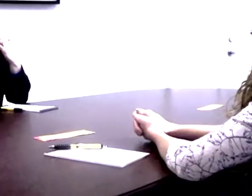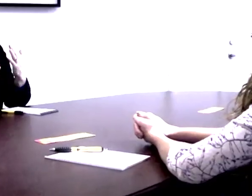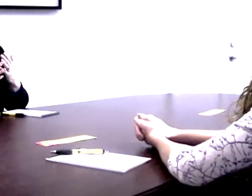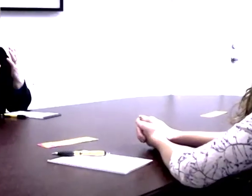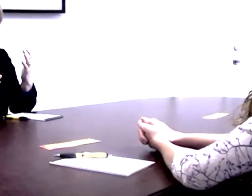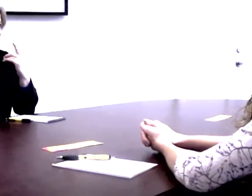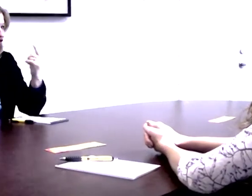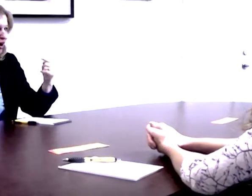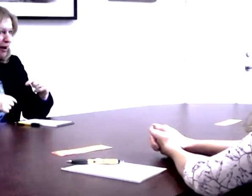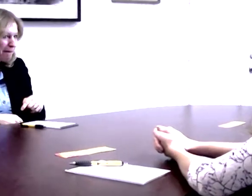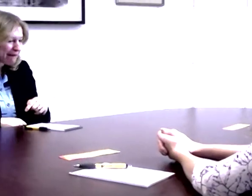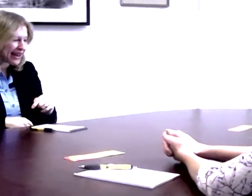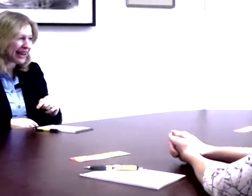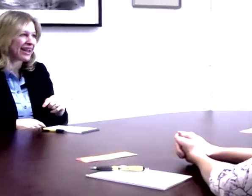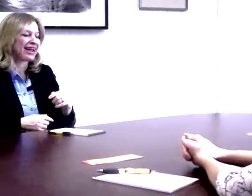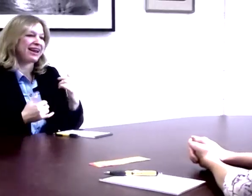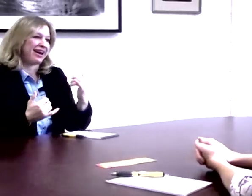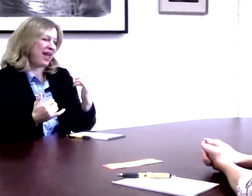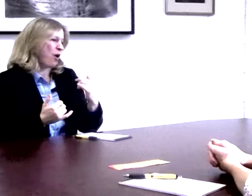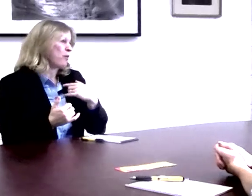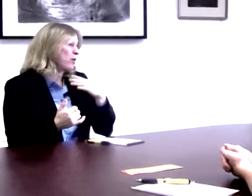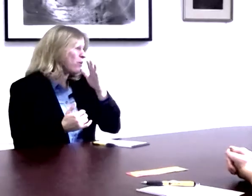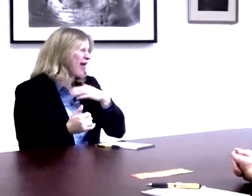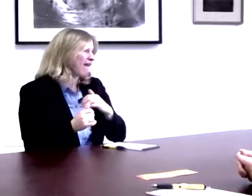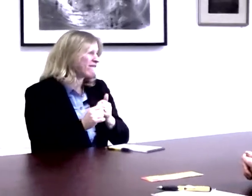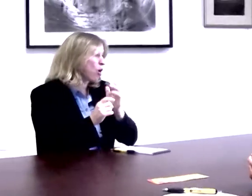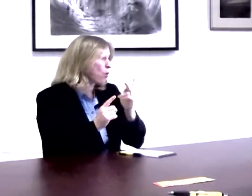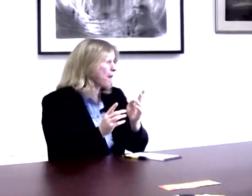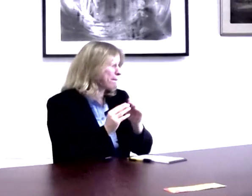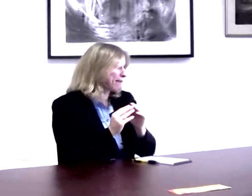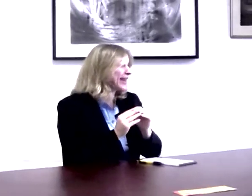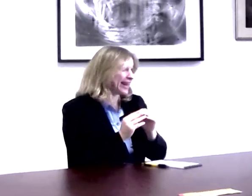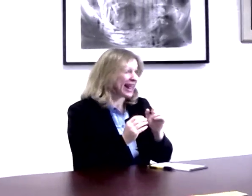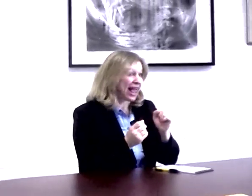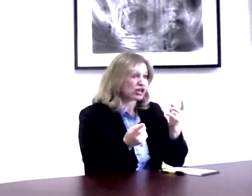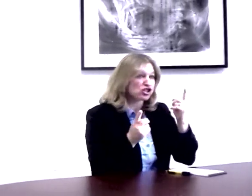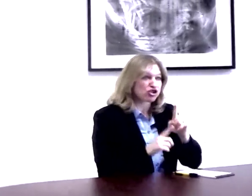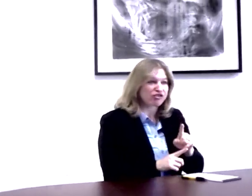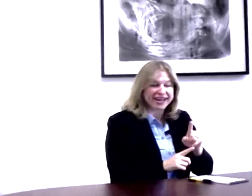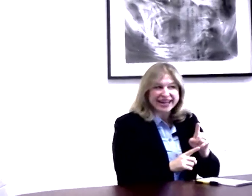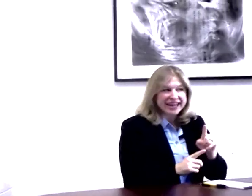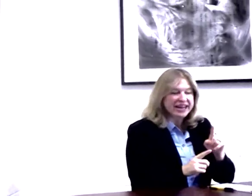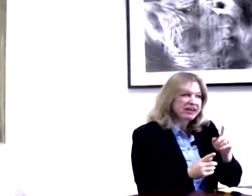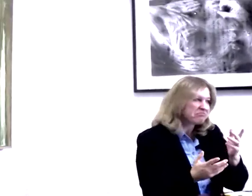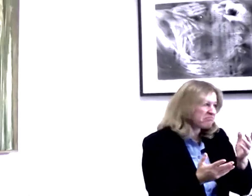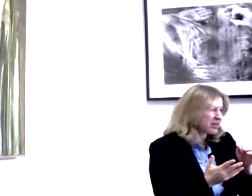Thank you so much for coming. We will have a follow-up meeting, as agreed. . .